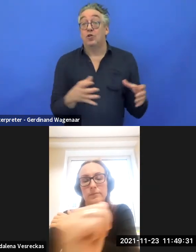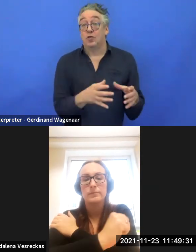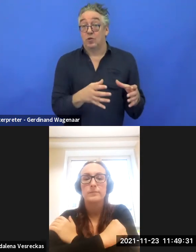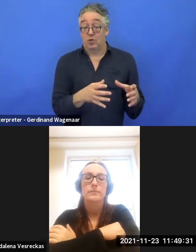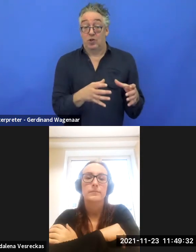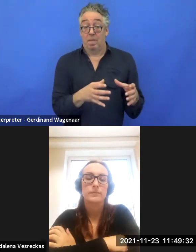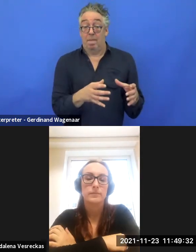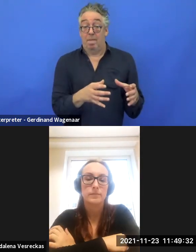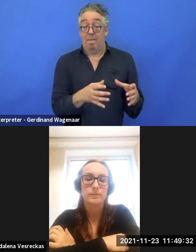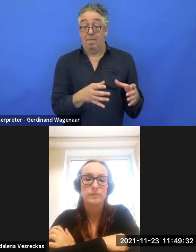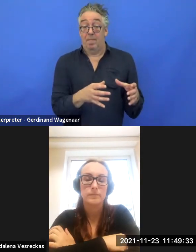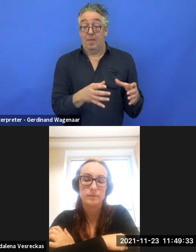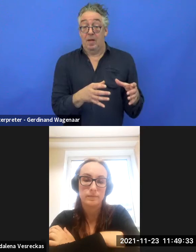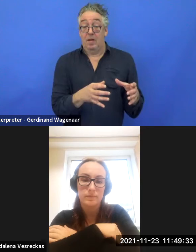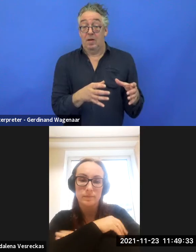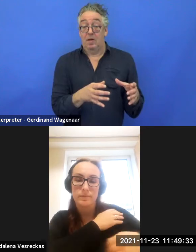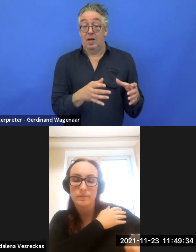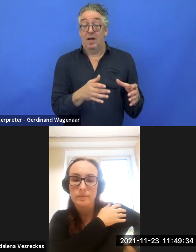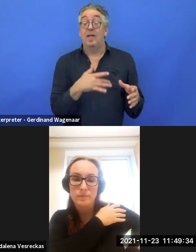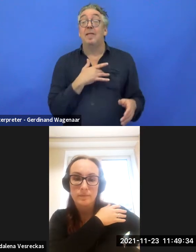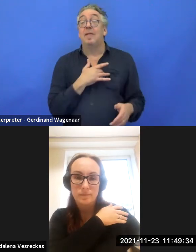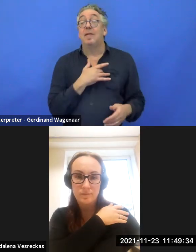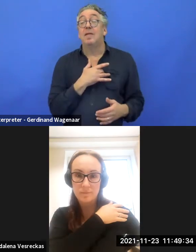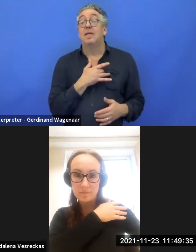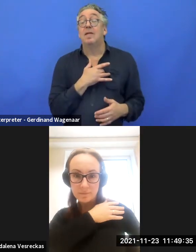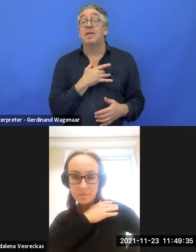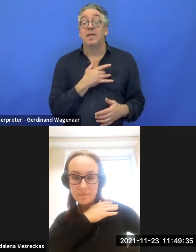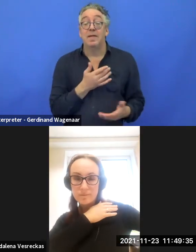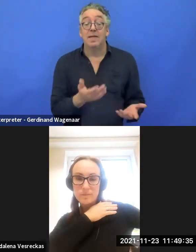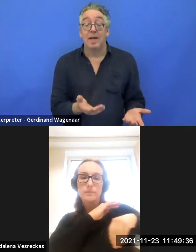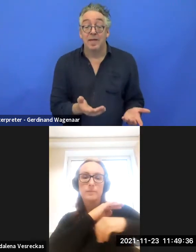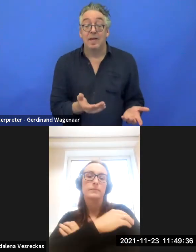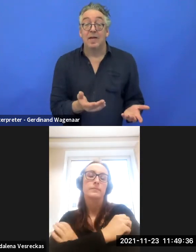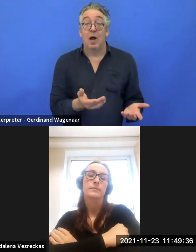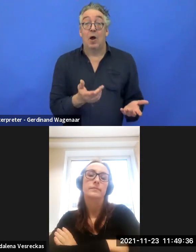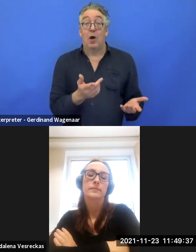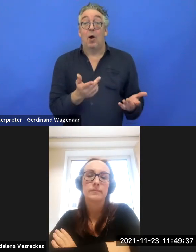to endorse results on behalf of the end-user organisation.